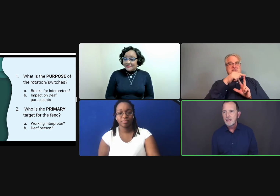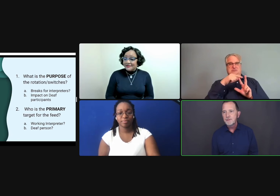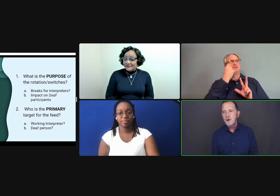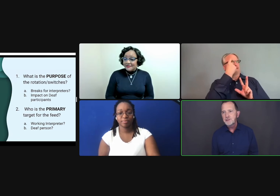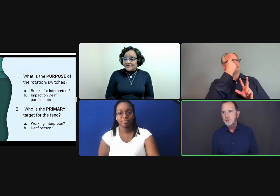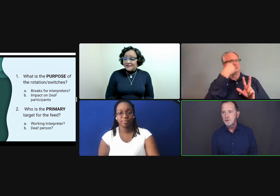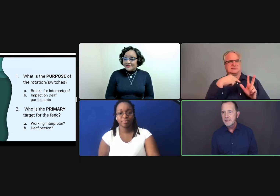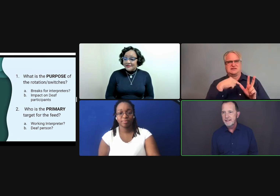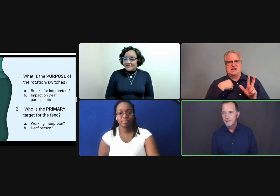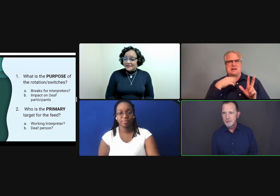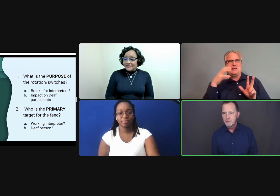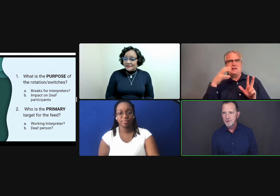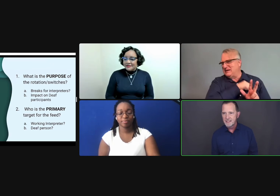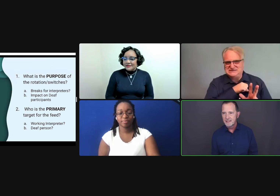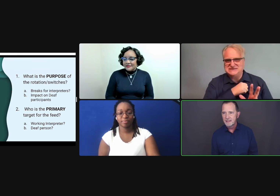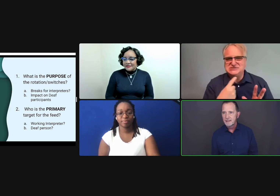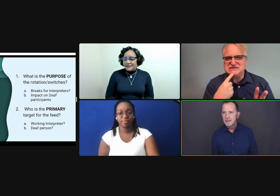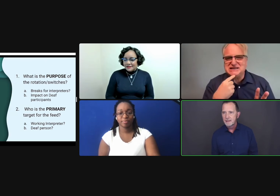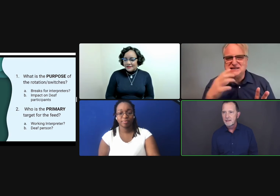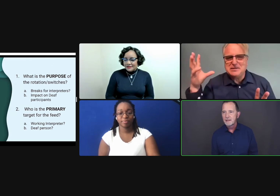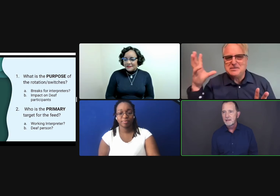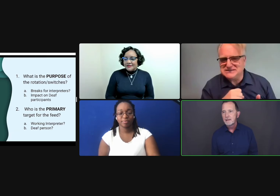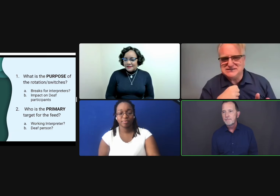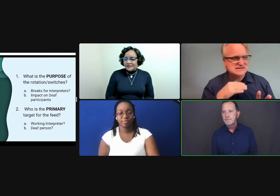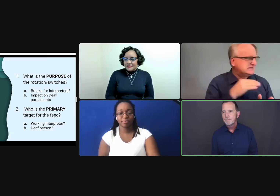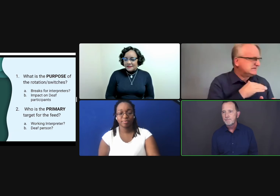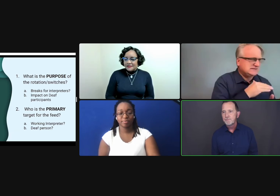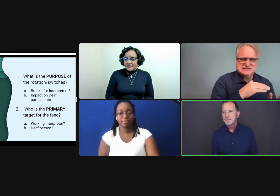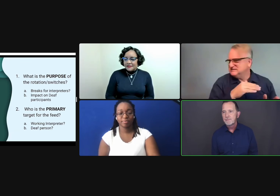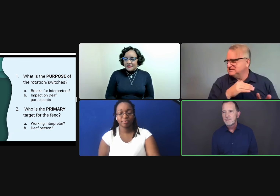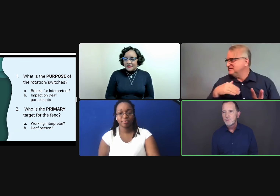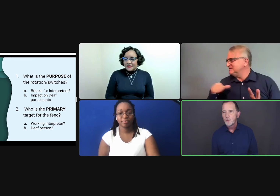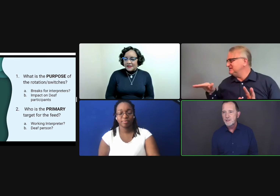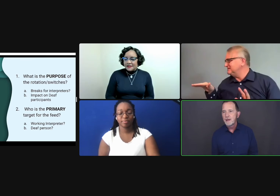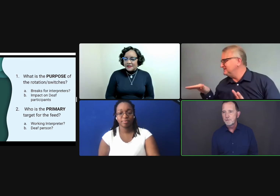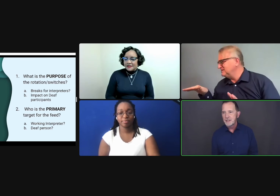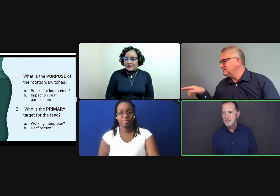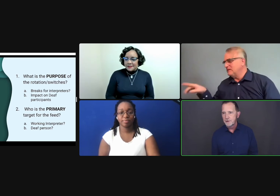If there are two or three deaf people present, we do that for each other.